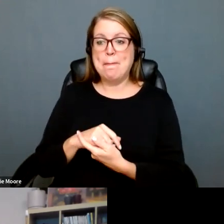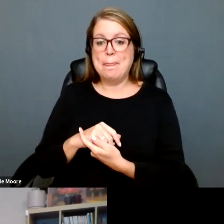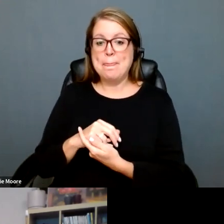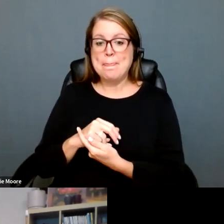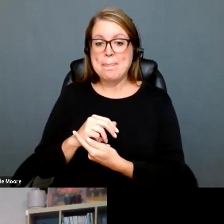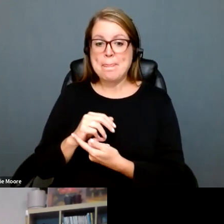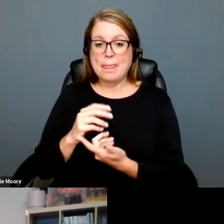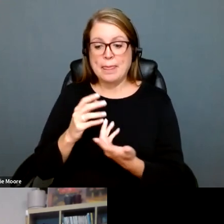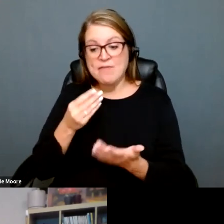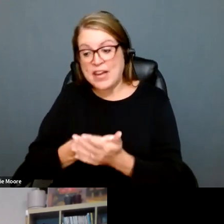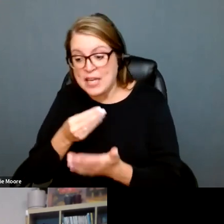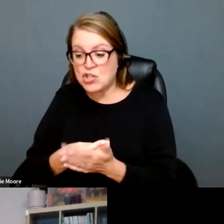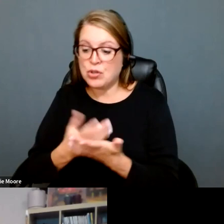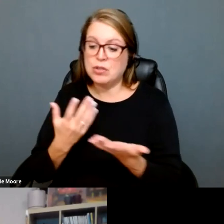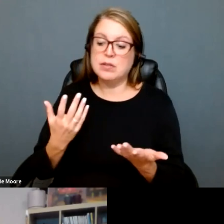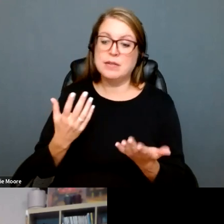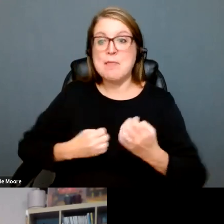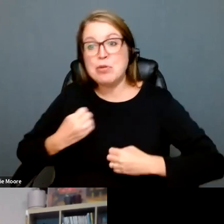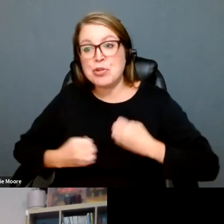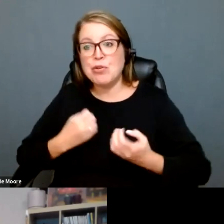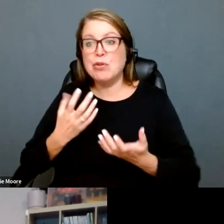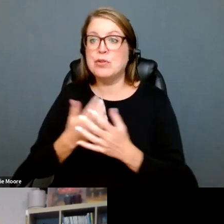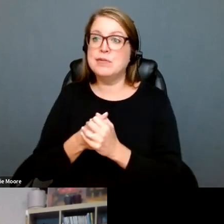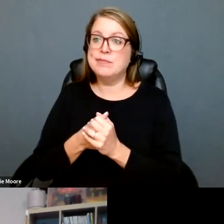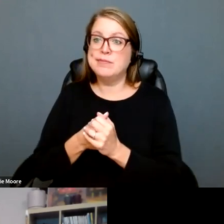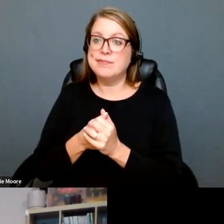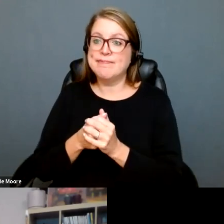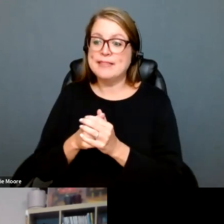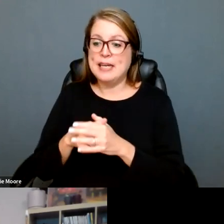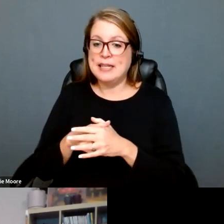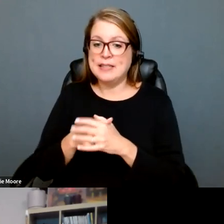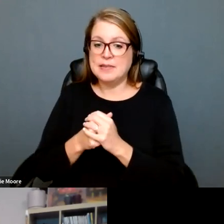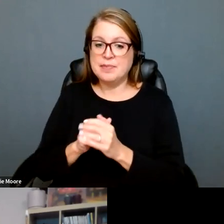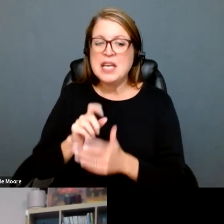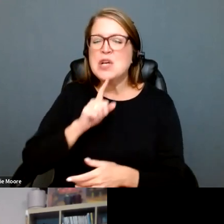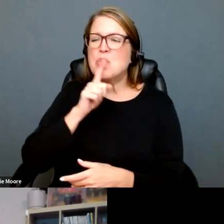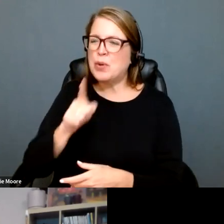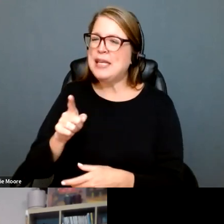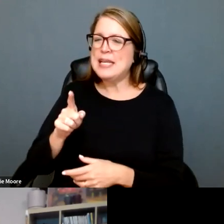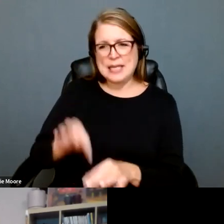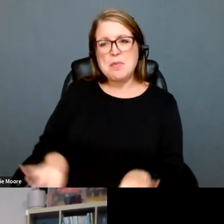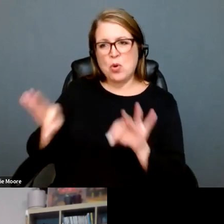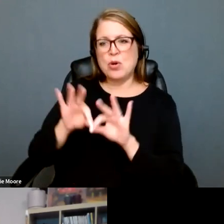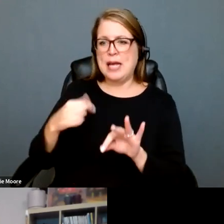emotional, logistical, financial support to providers and clinics in Oregon is really important. Supporting the ACLU of